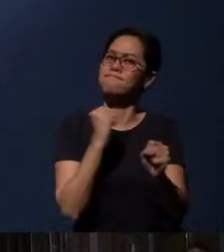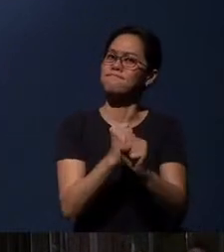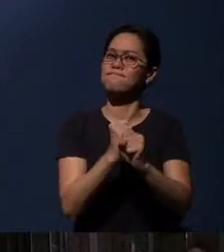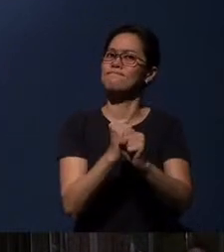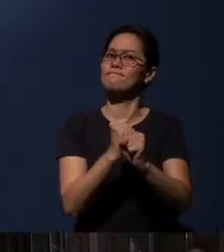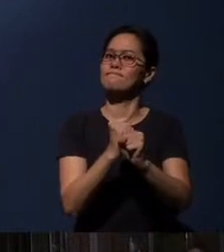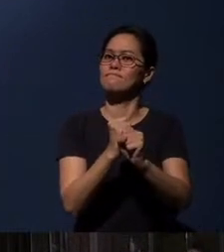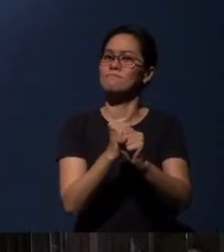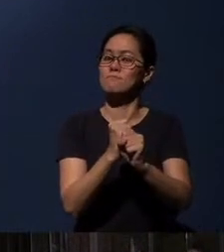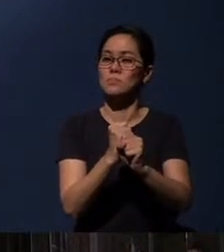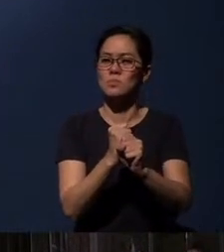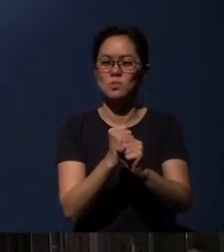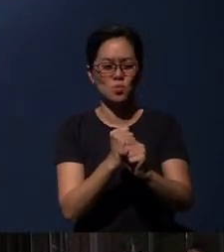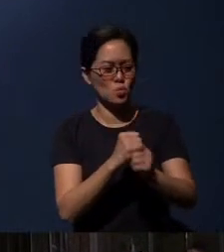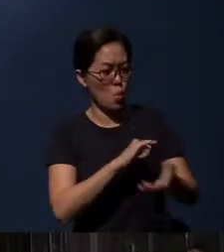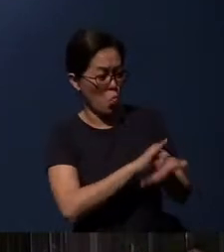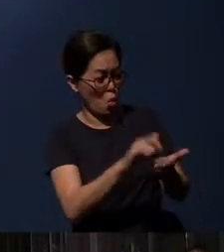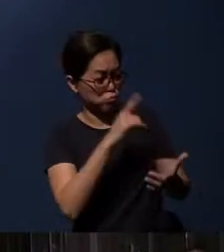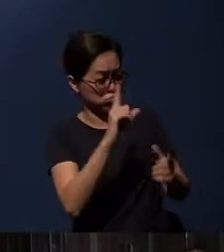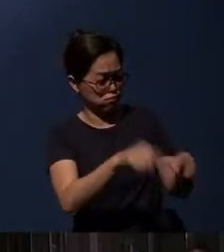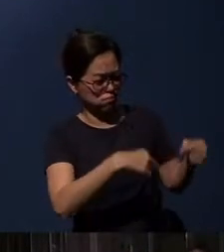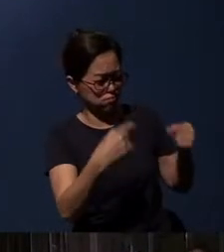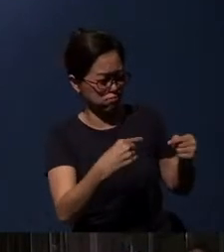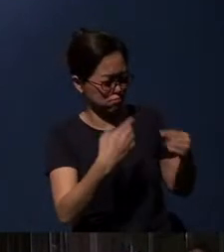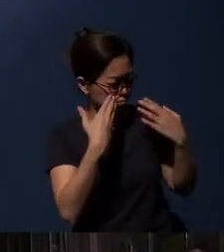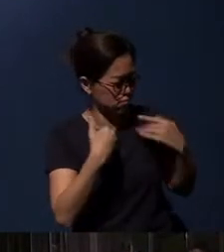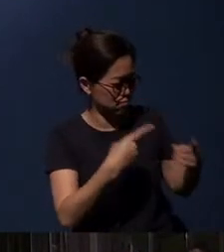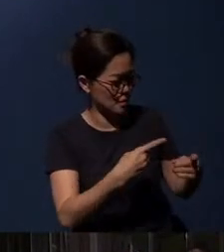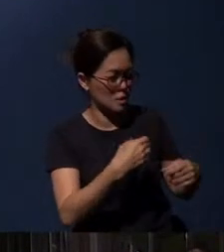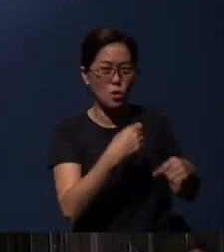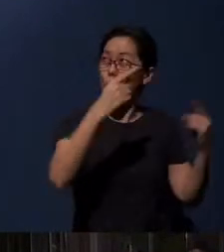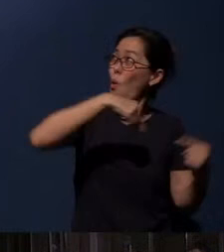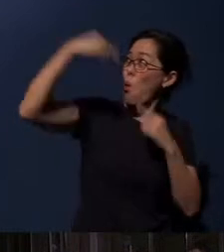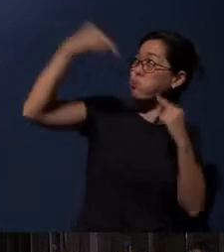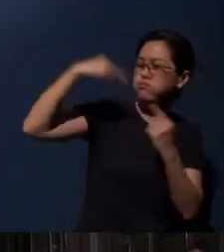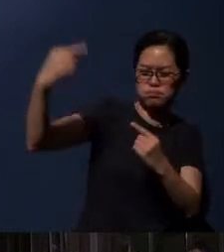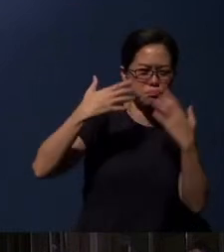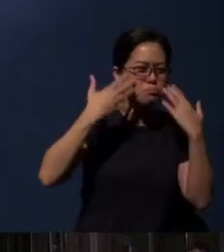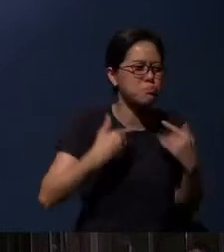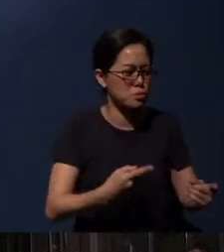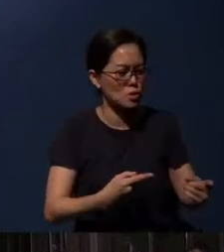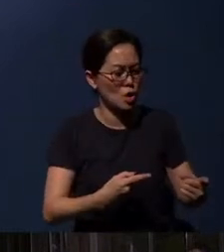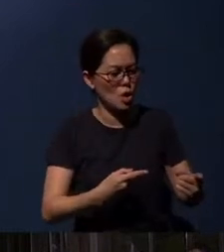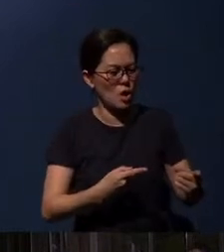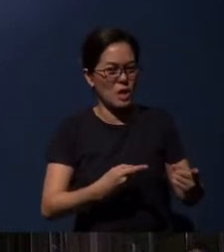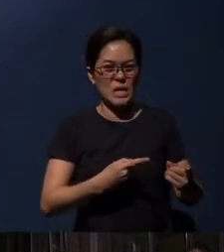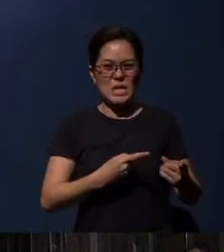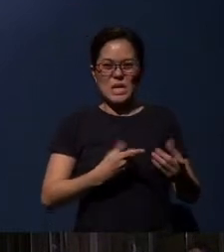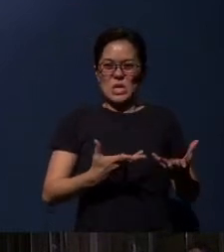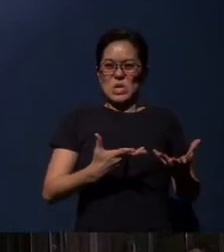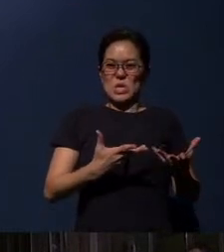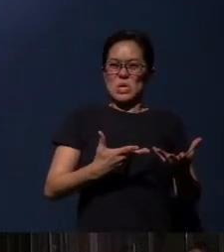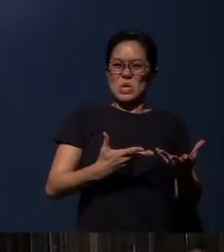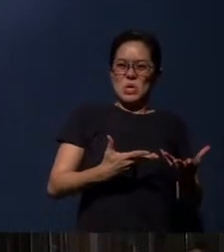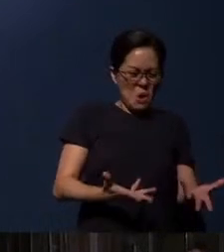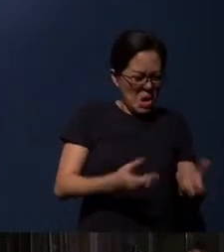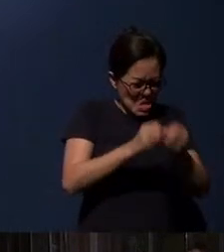“Woe to those who quarrel with their Maker, those who are nothing but potsherds among the potsherds on the ground.